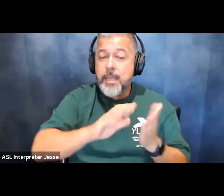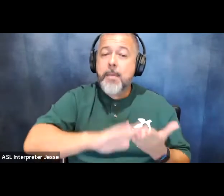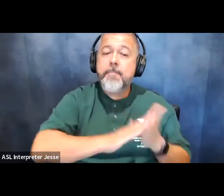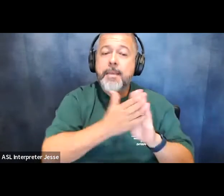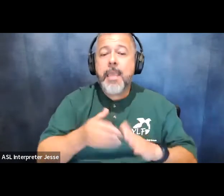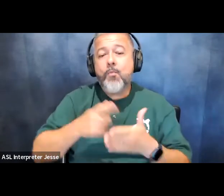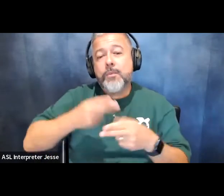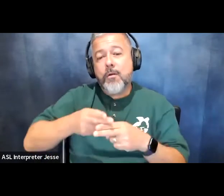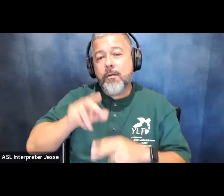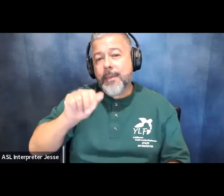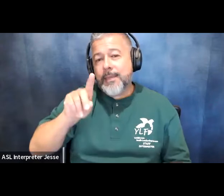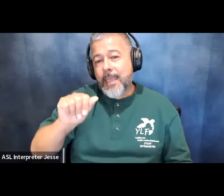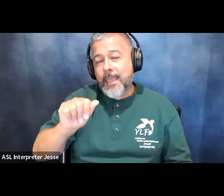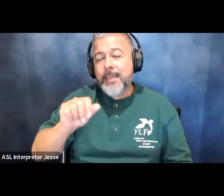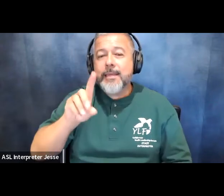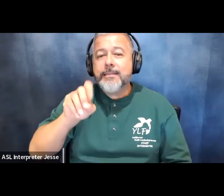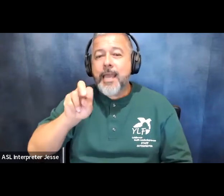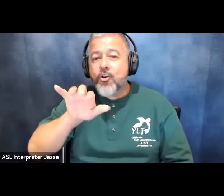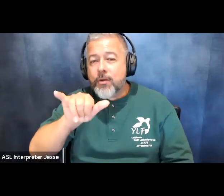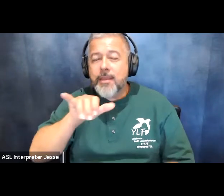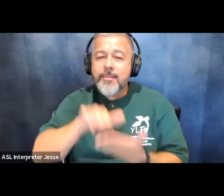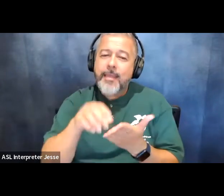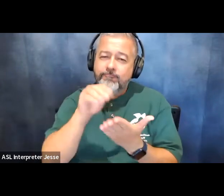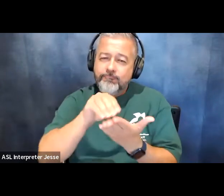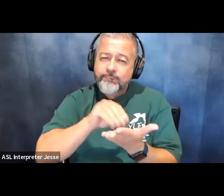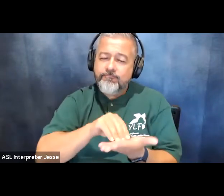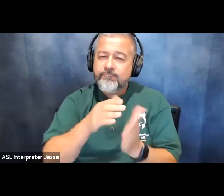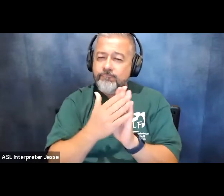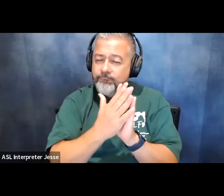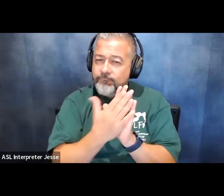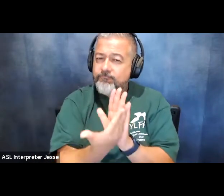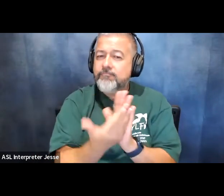establishing a record of discrimination that justin would eventually submit to congress